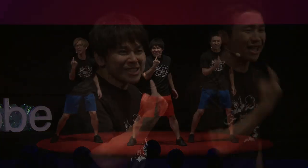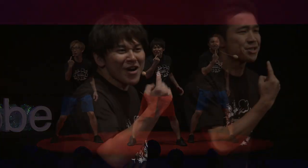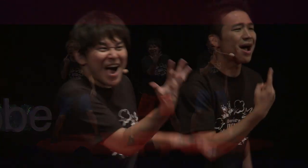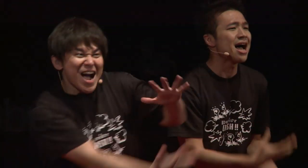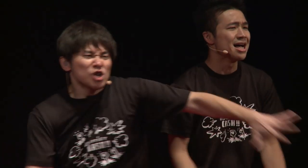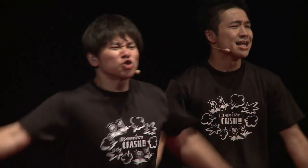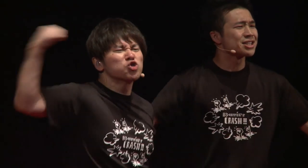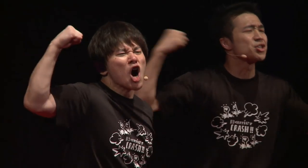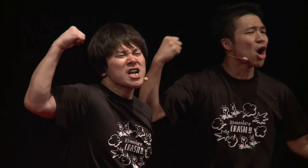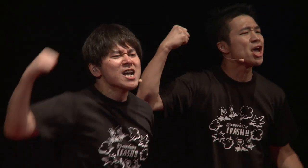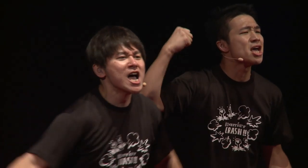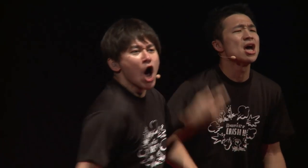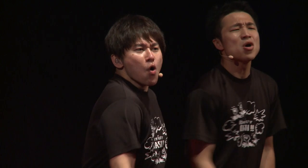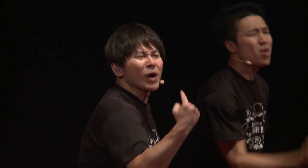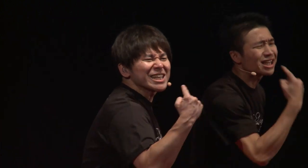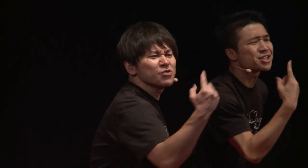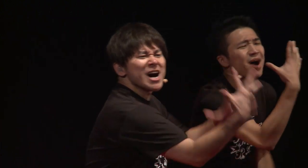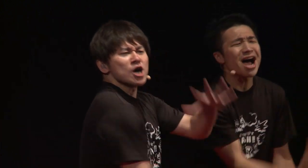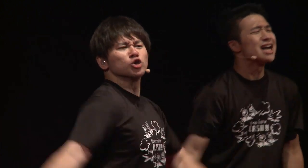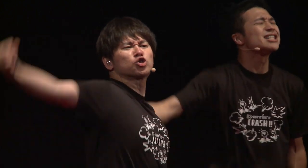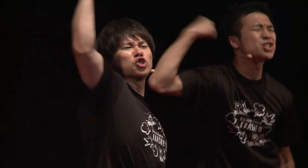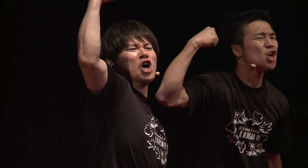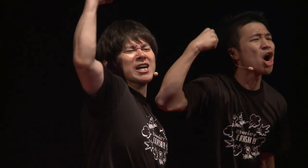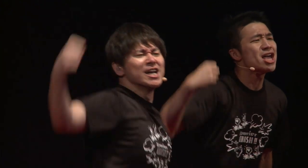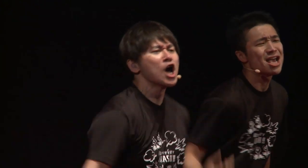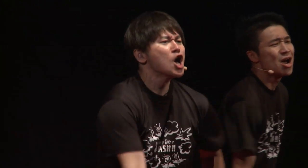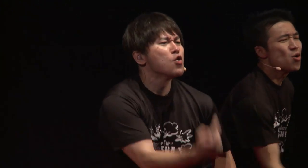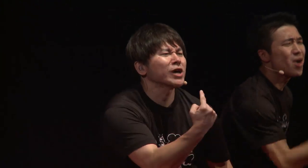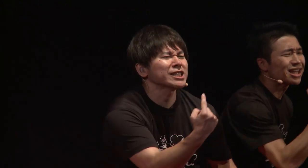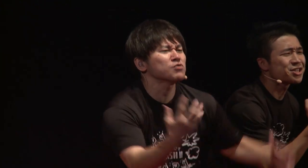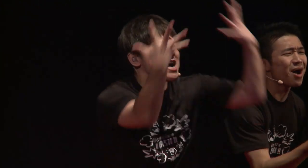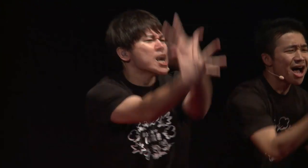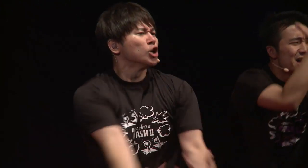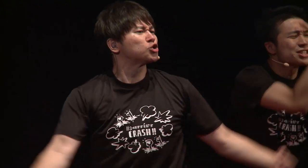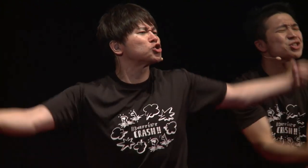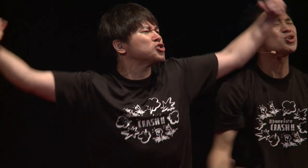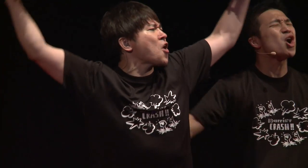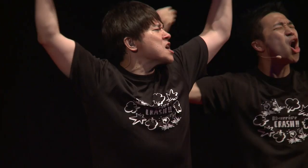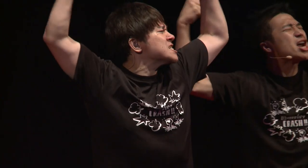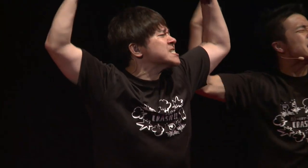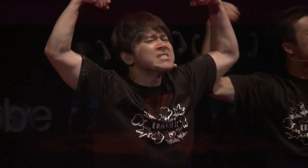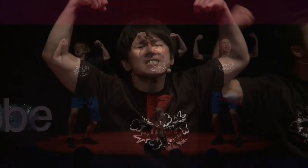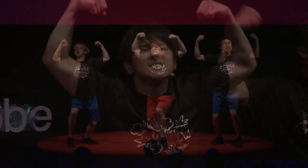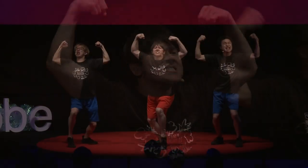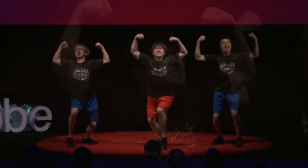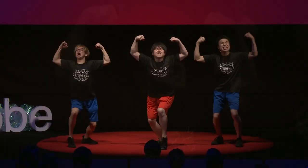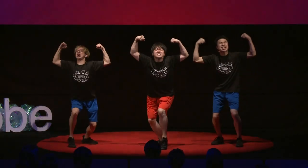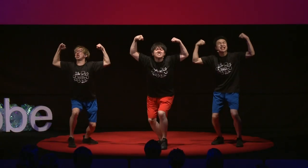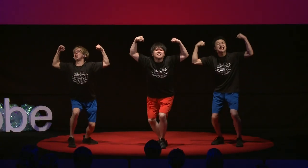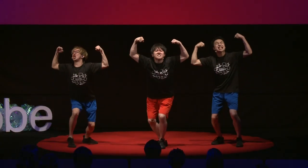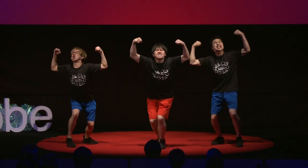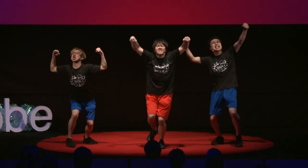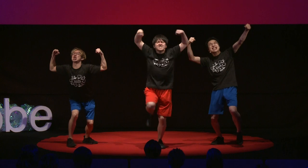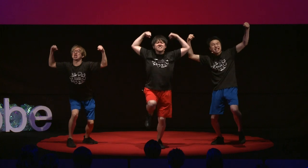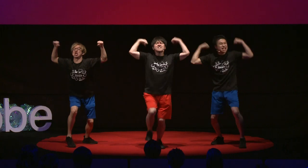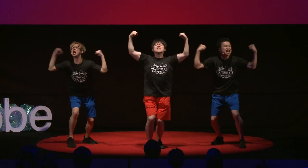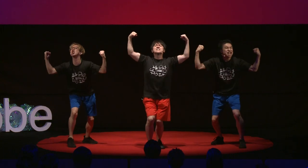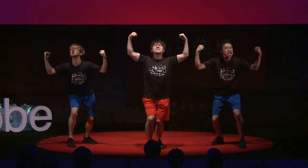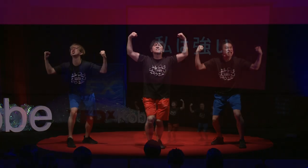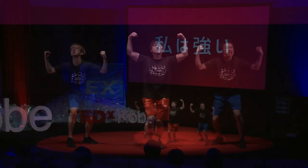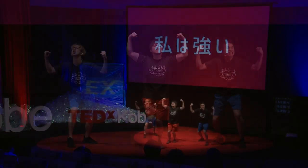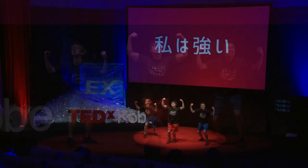Together: I'm strong!